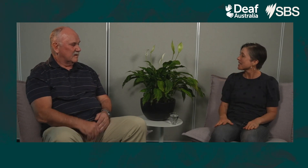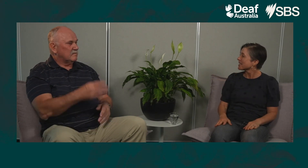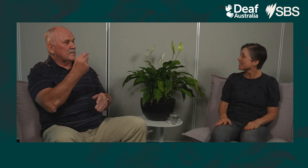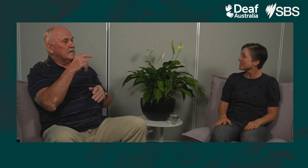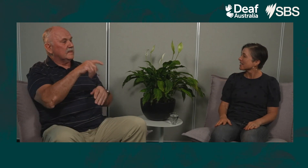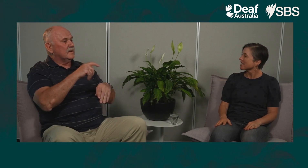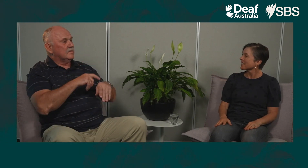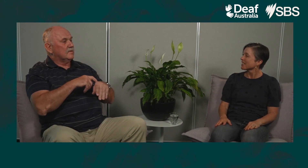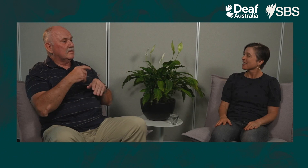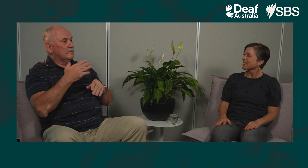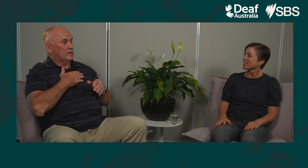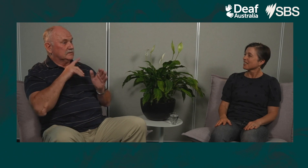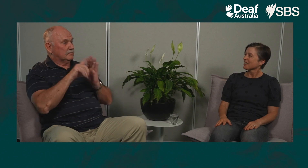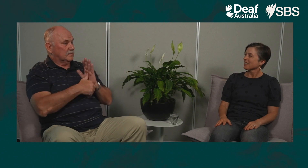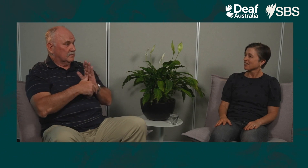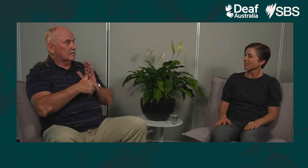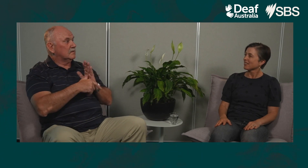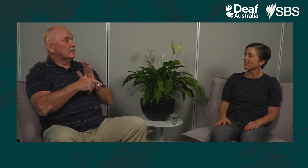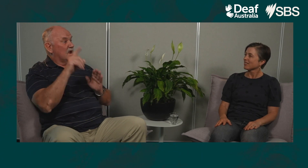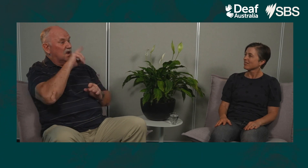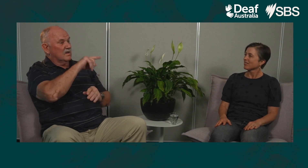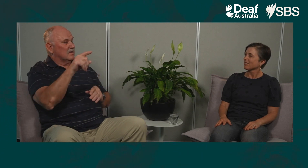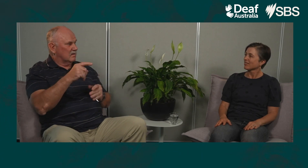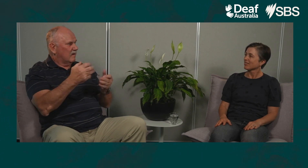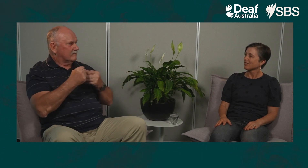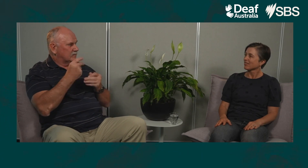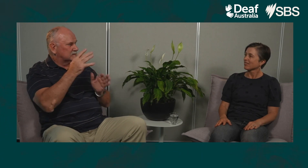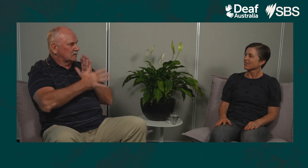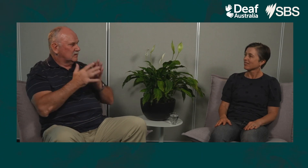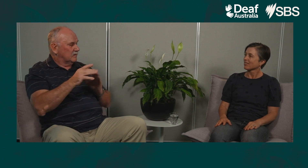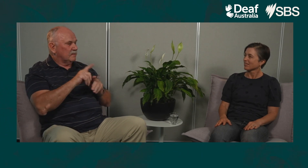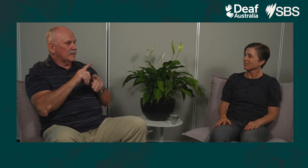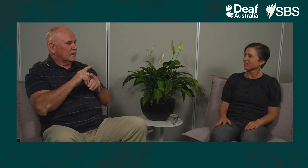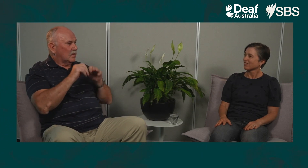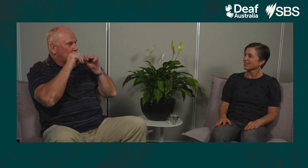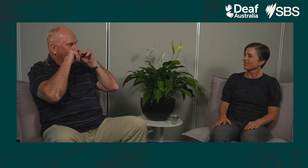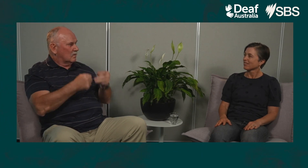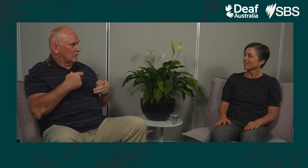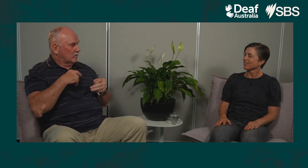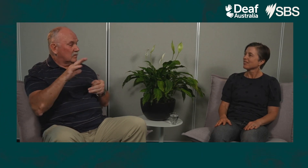It is interesting because back in my time some people had sign names like Walrus,